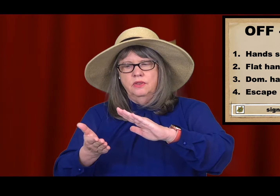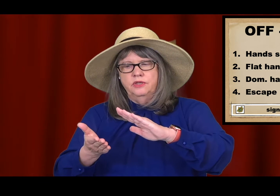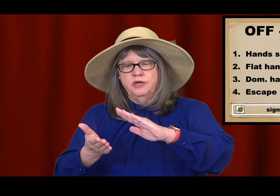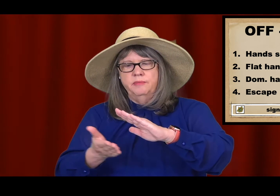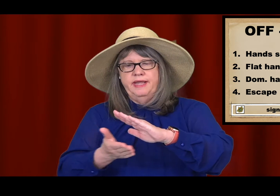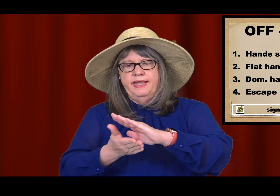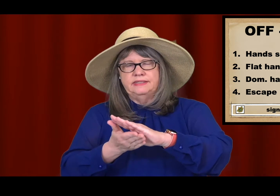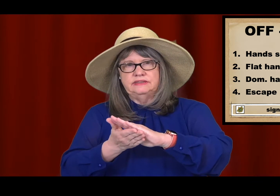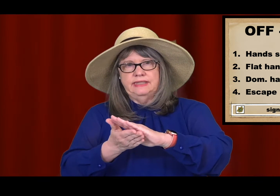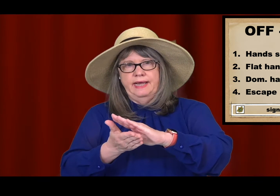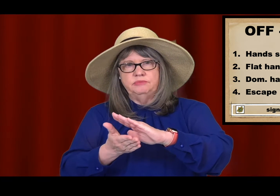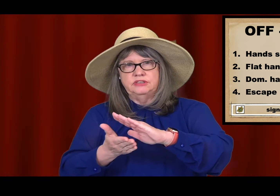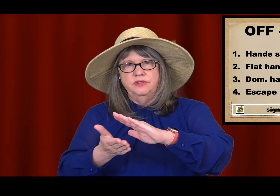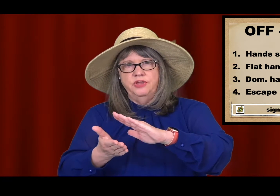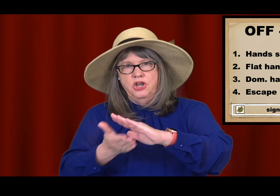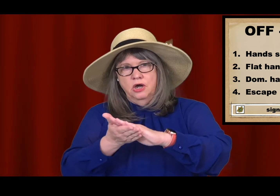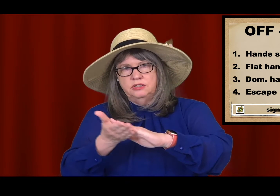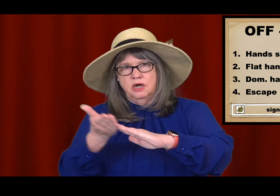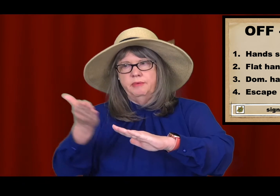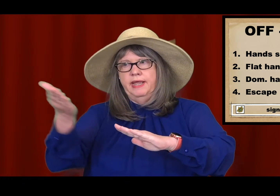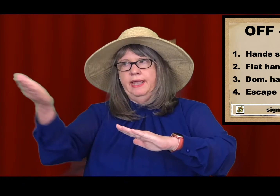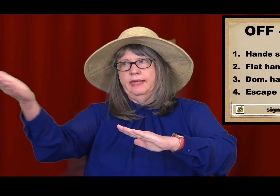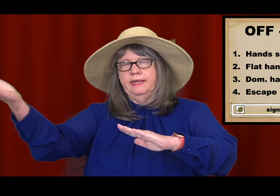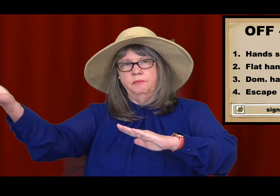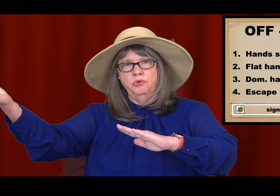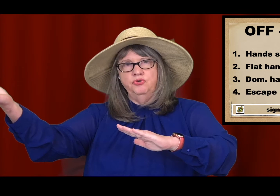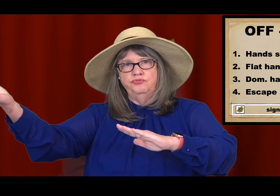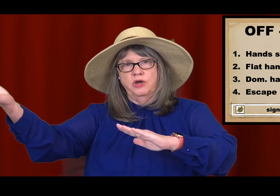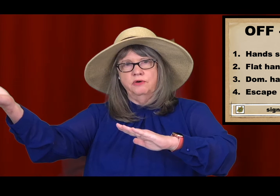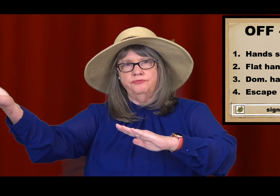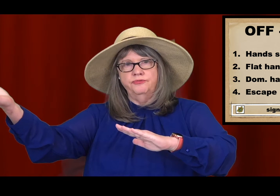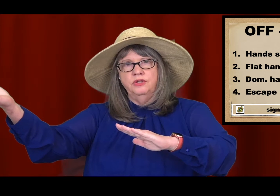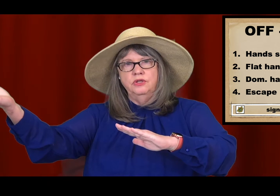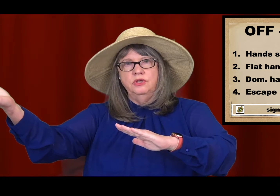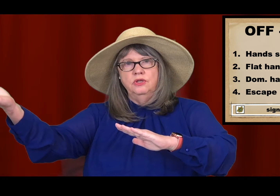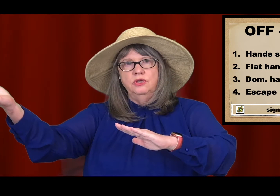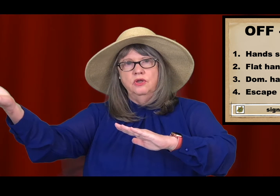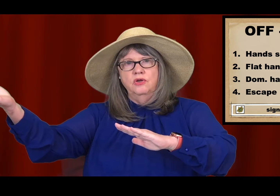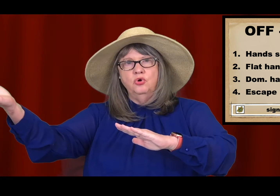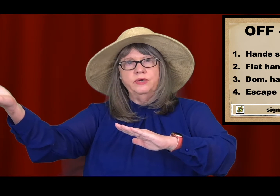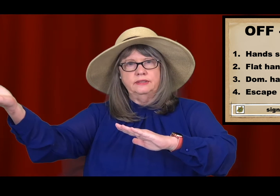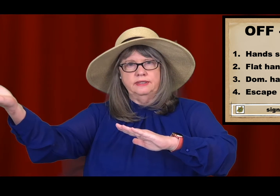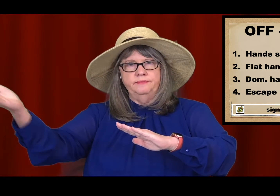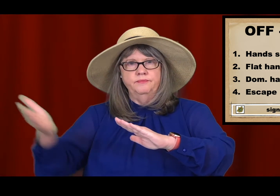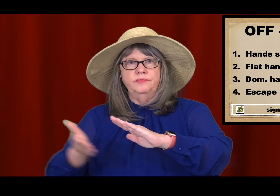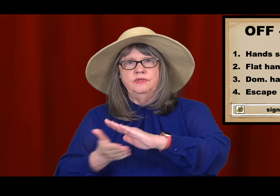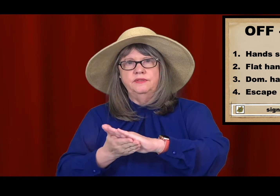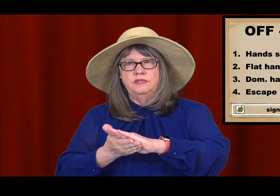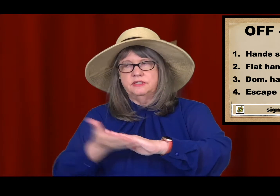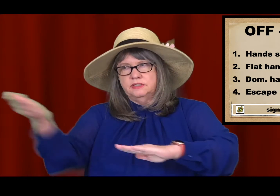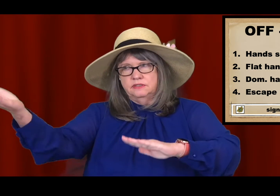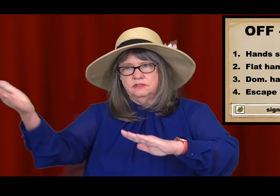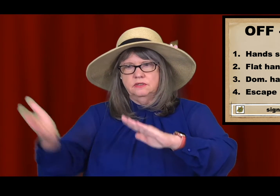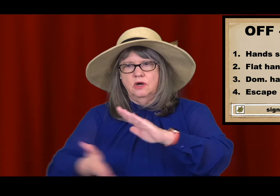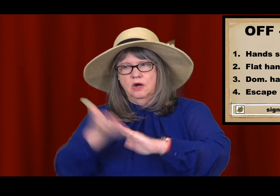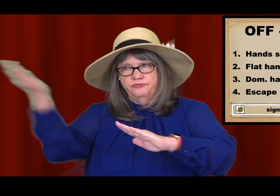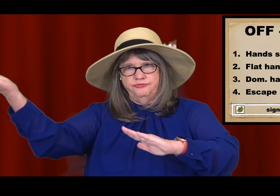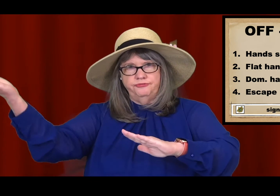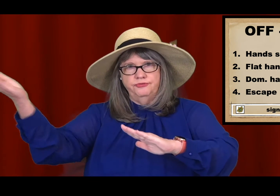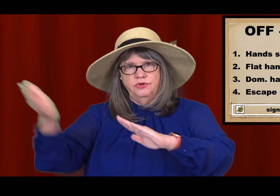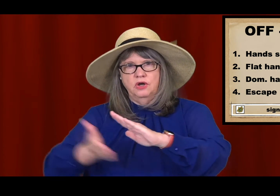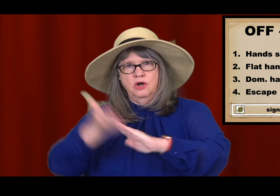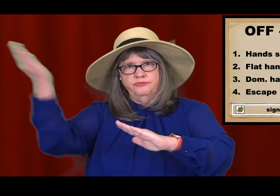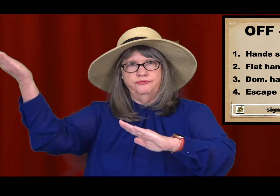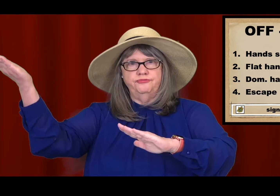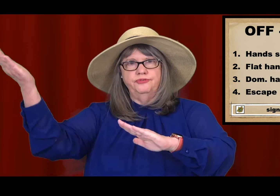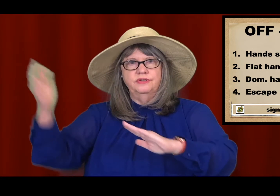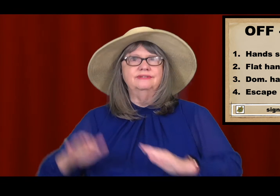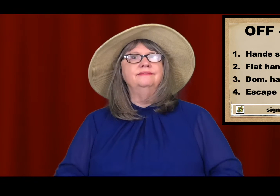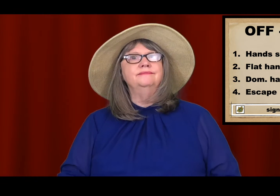The dominant hand slaps the non-dominant hand and moves off quickly in the distance. OFF. OFF.